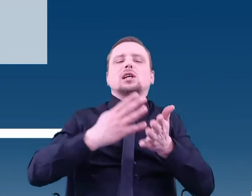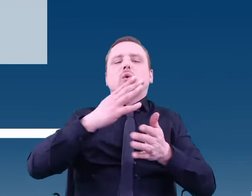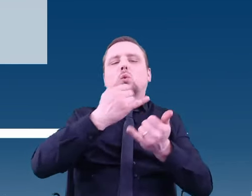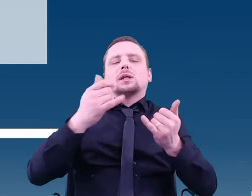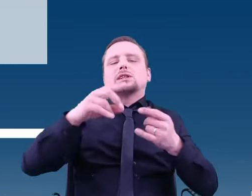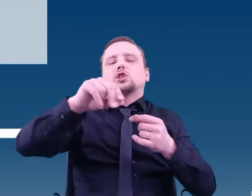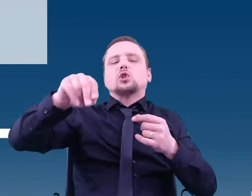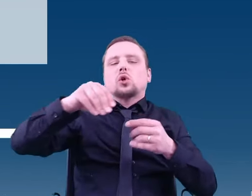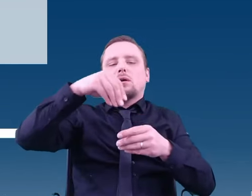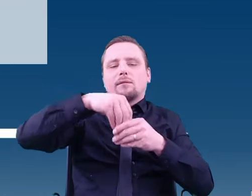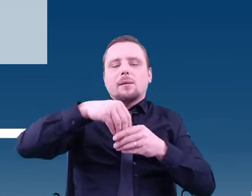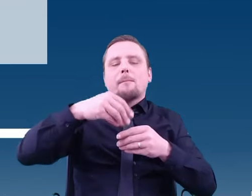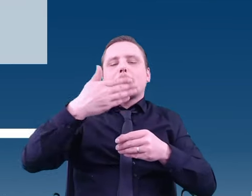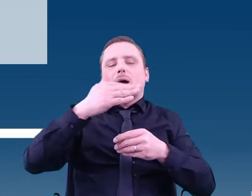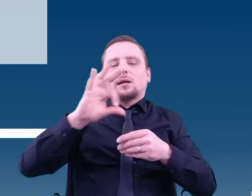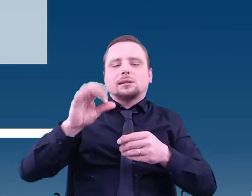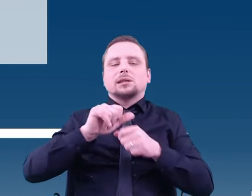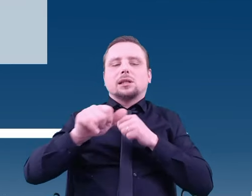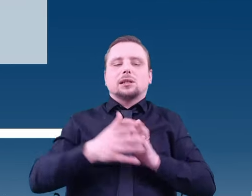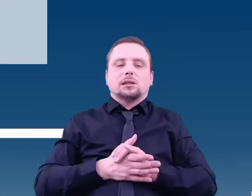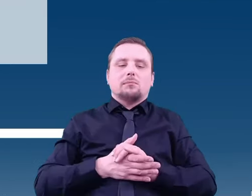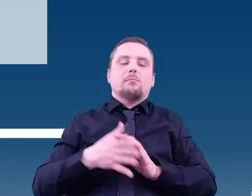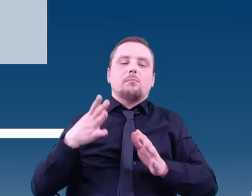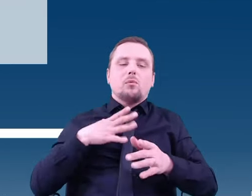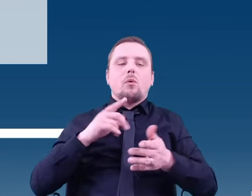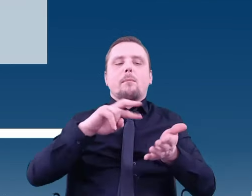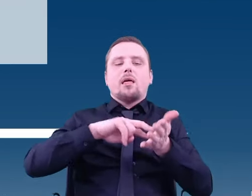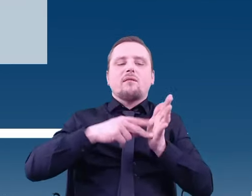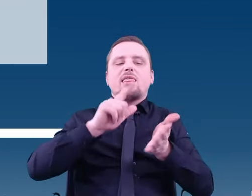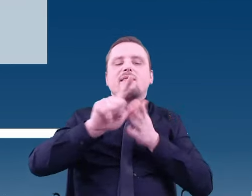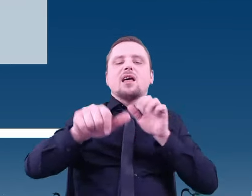It has now been in use for almost 12 years.